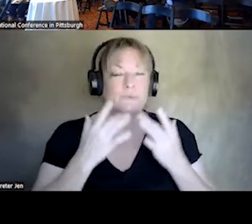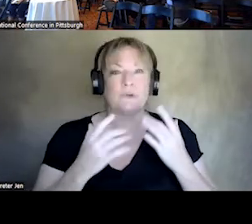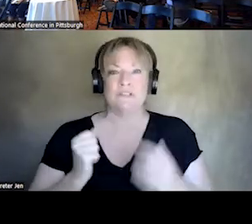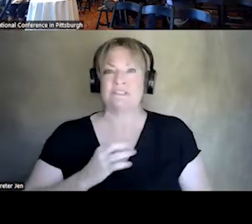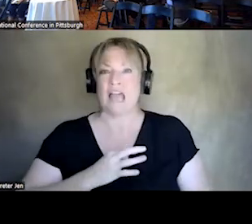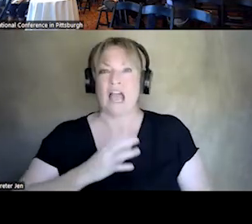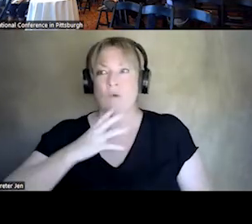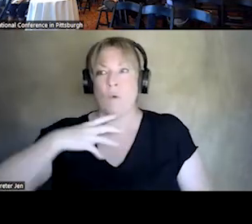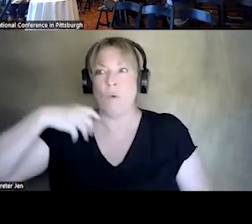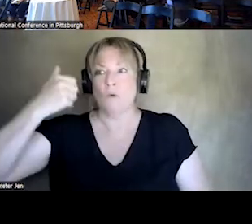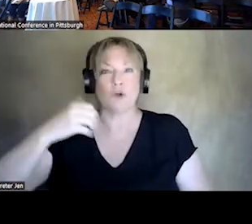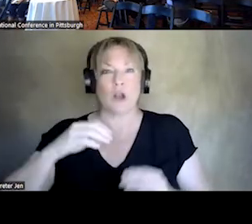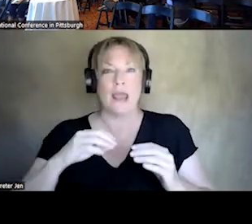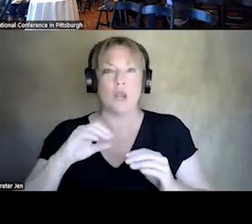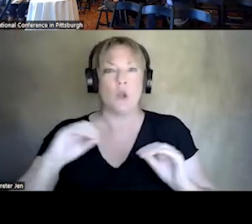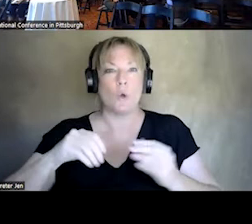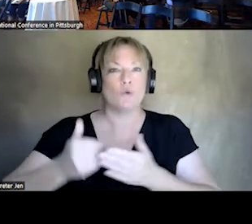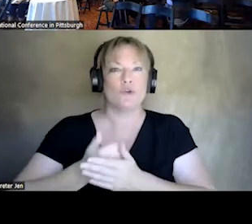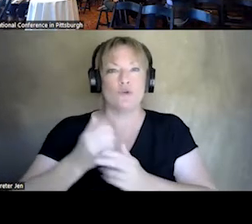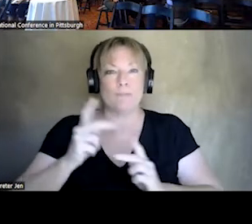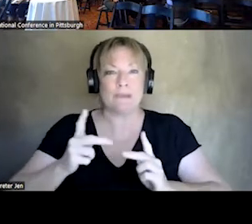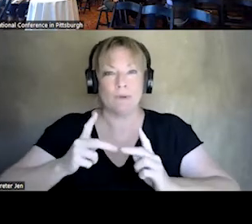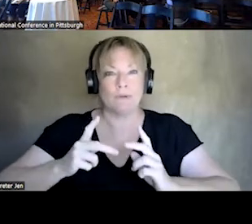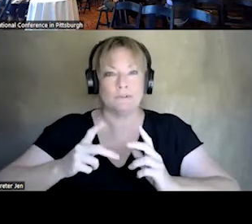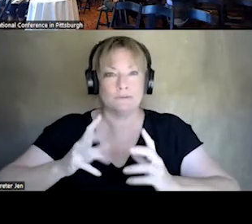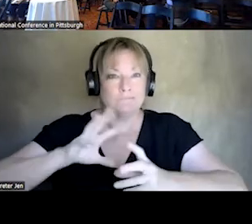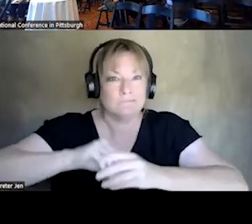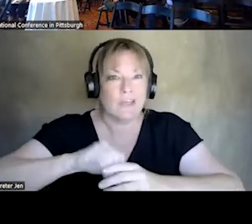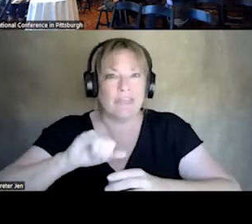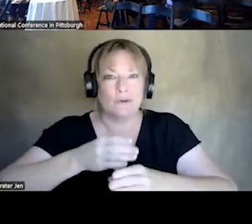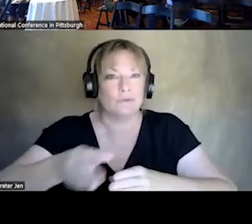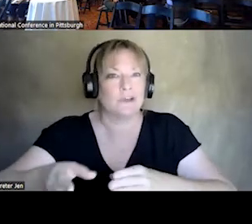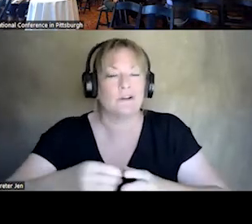IN THE RANKS TO COME BEHIND THEM. SO SOME OF OUR RURAL COMMUNITIES HAVE SERIOUS CONCERNS THAT WHEN